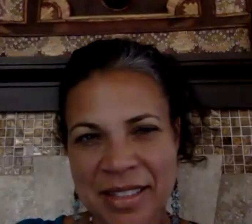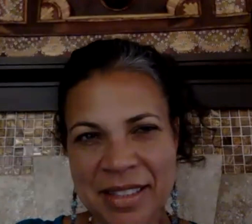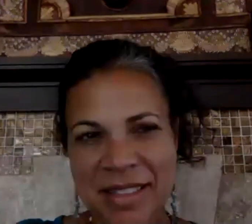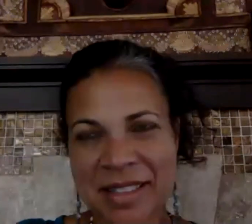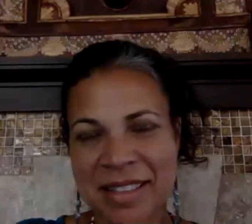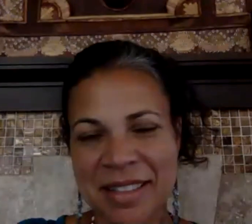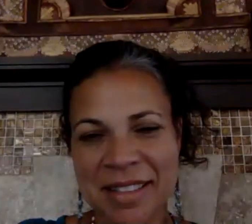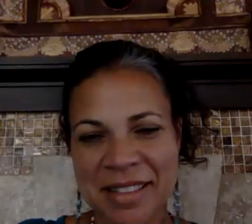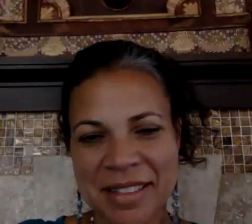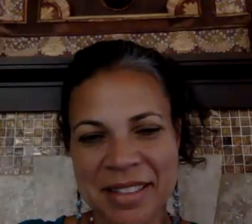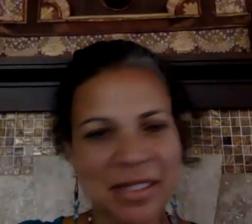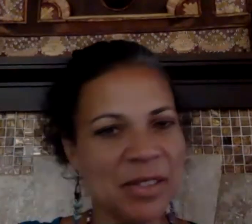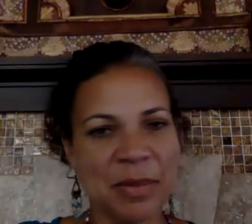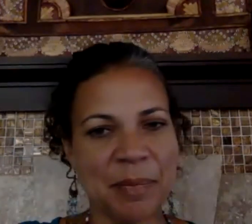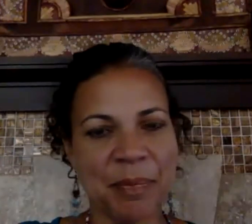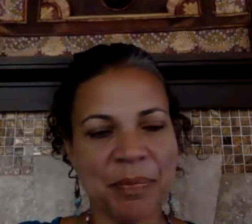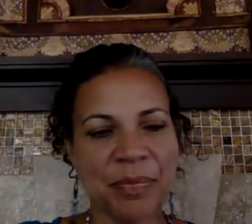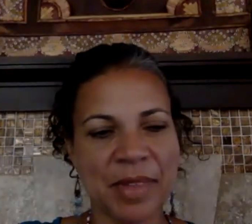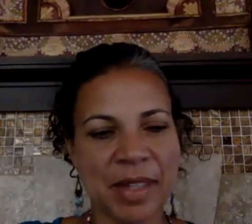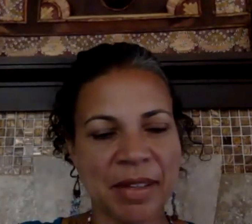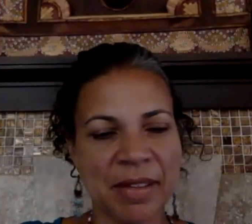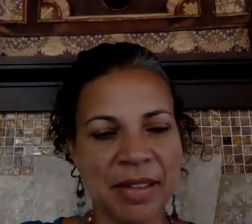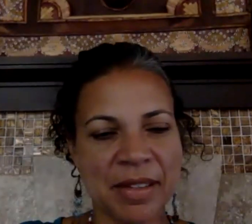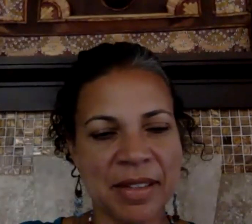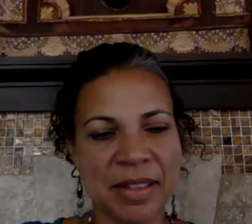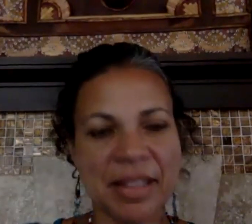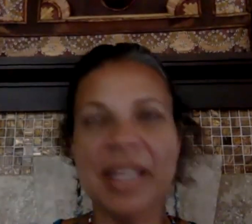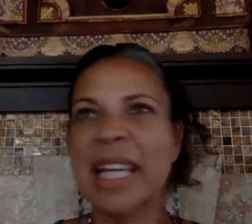[Alli] Nothing that's required, but Dr. Abdullah, thank you so much. So happy to be here.